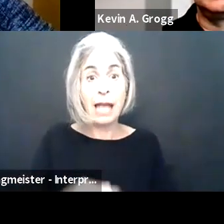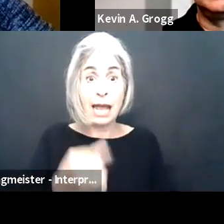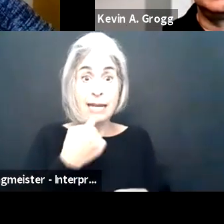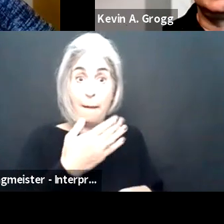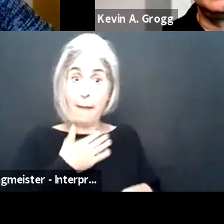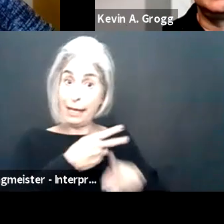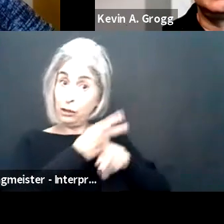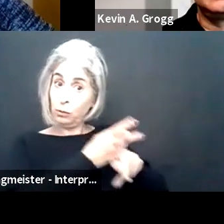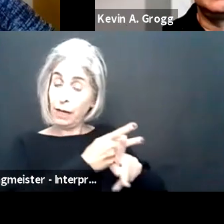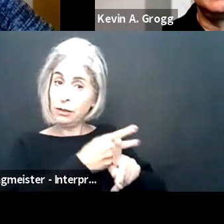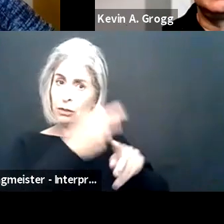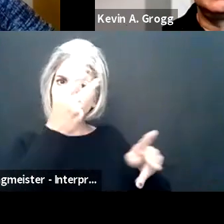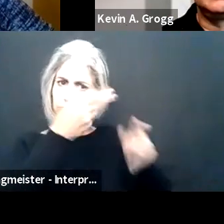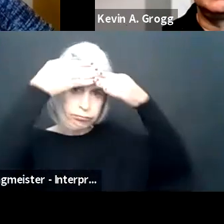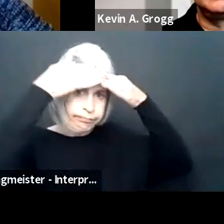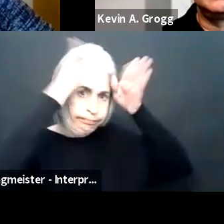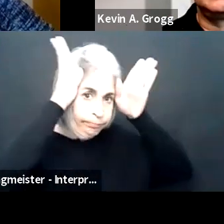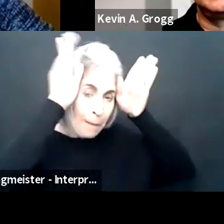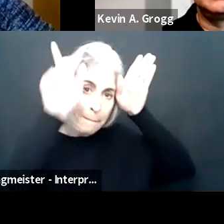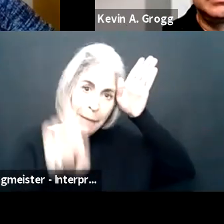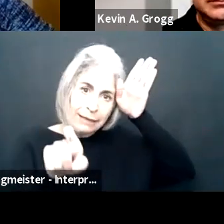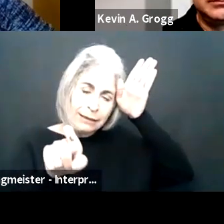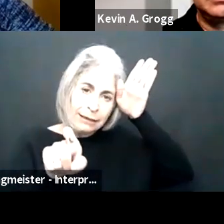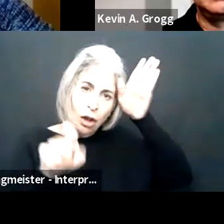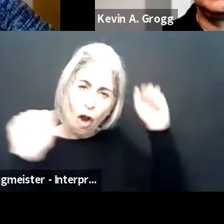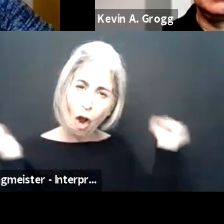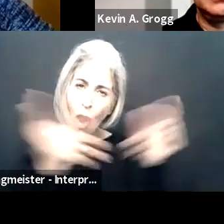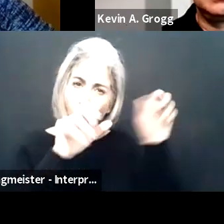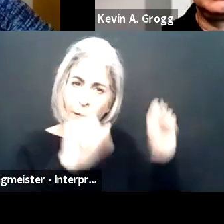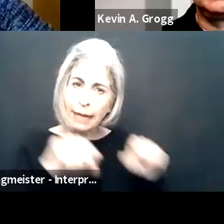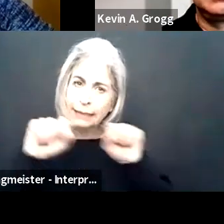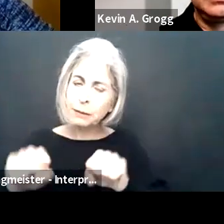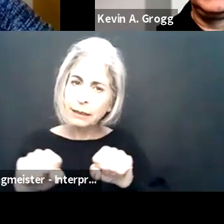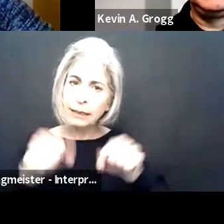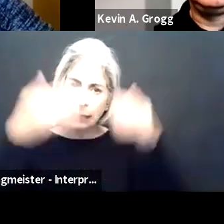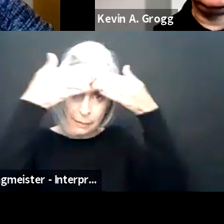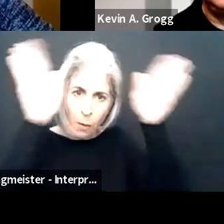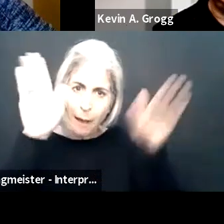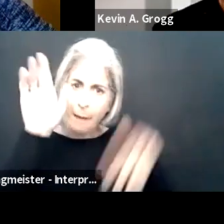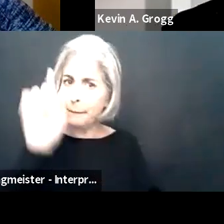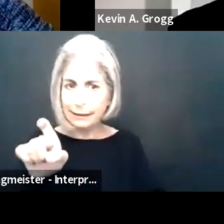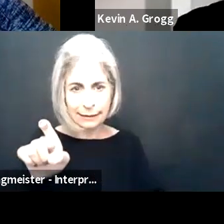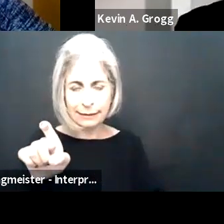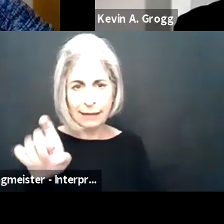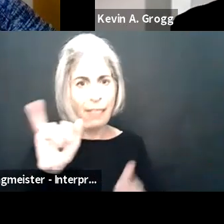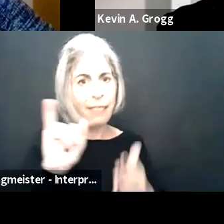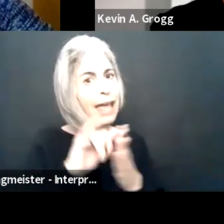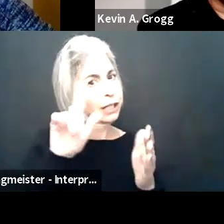about, you know, what is needed in the workplace. I have to always tell my supervisors to keep an open mind and be open to all